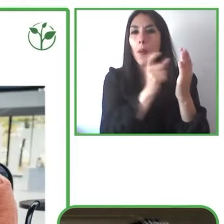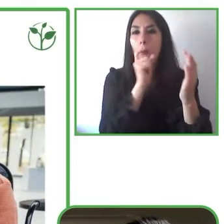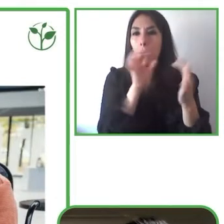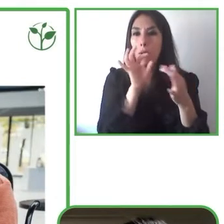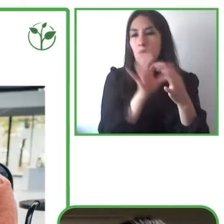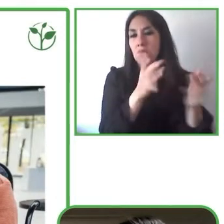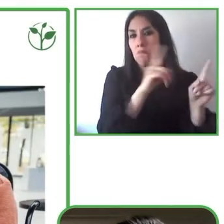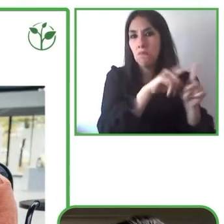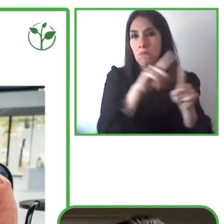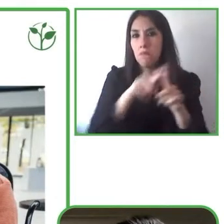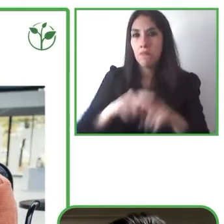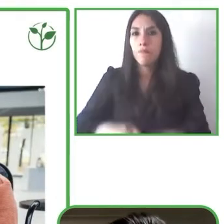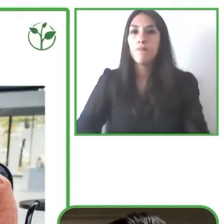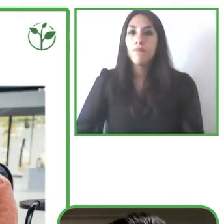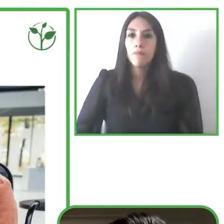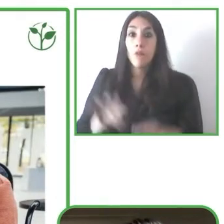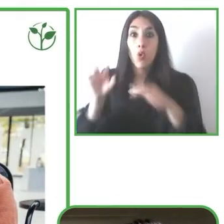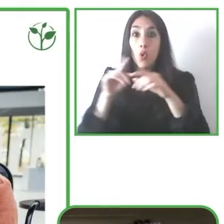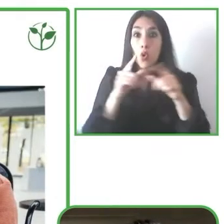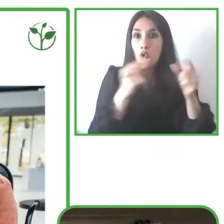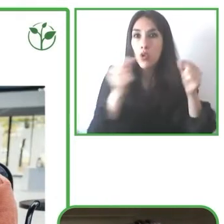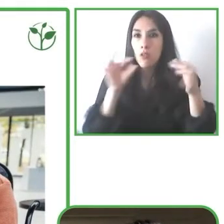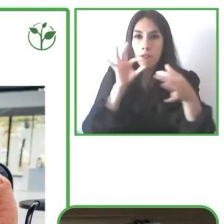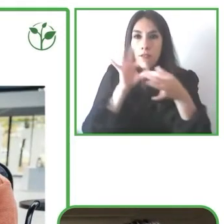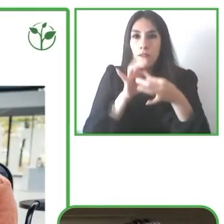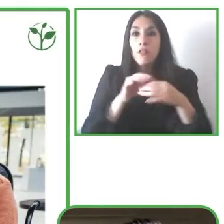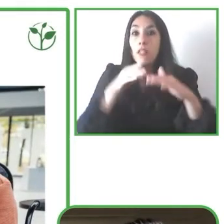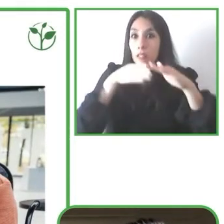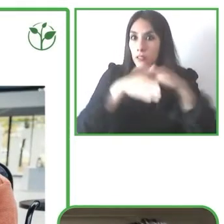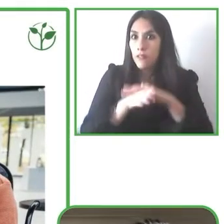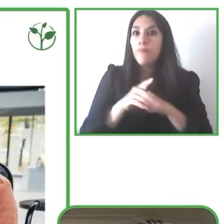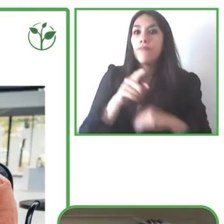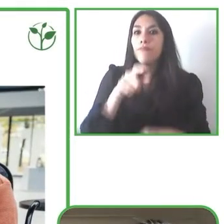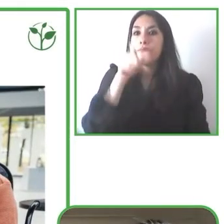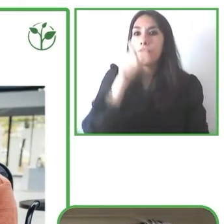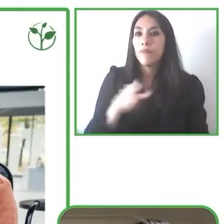If you want to get in touch here's our contact details, I would like to say that we are